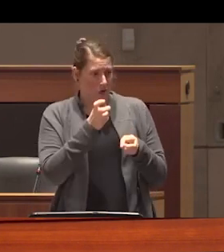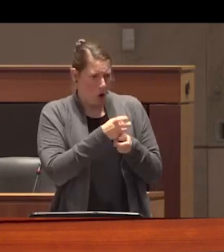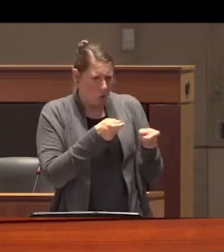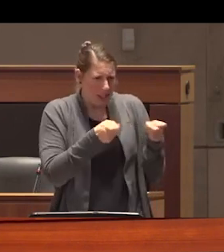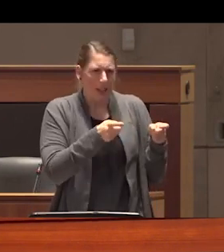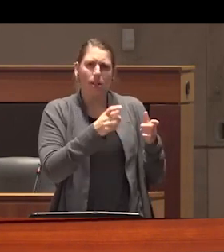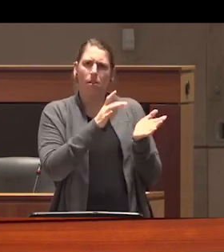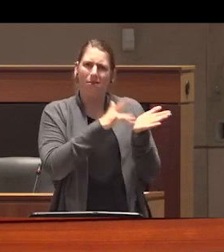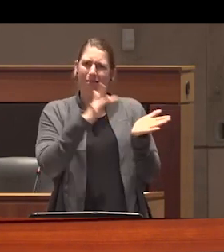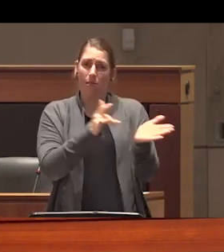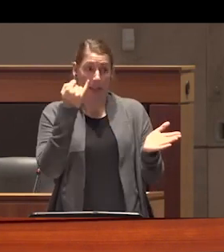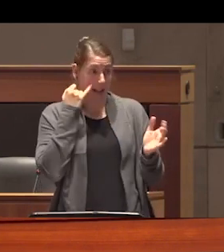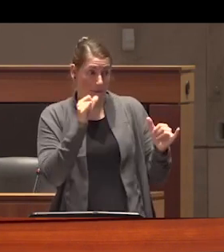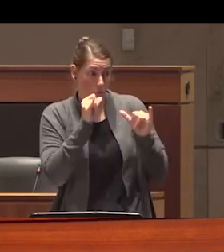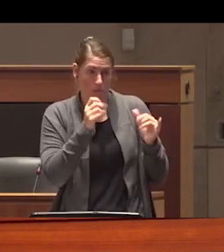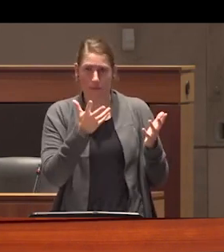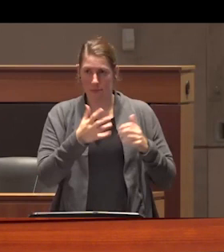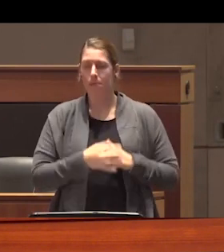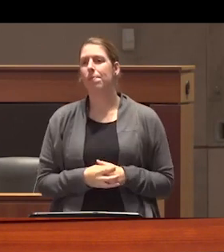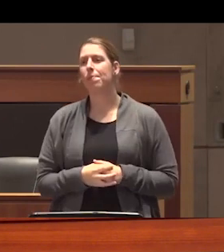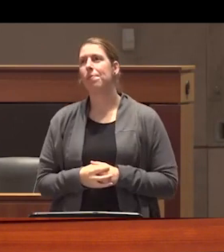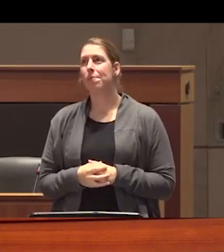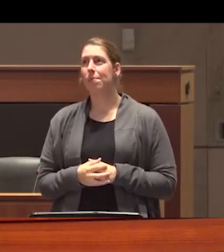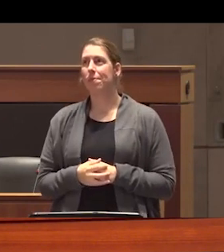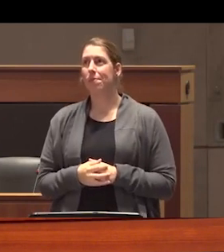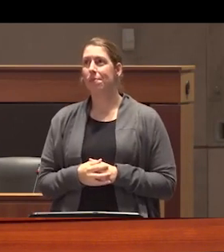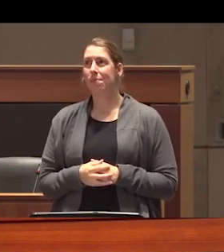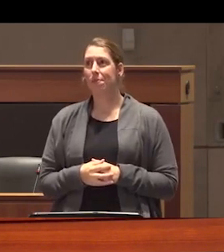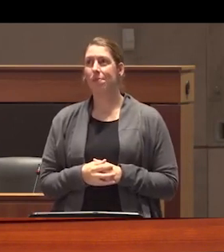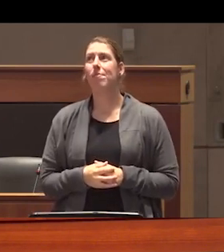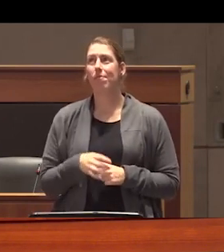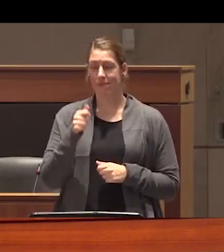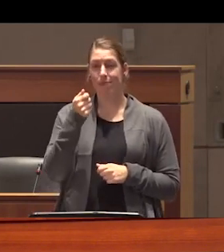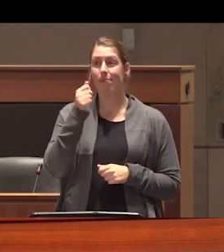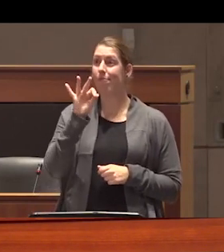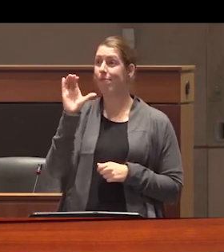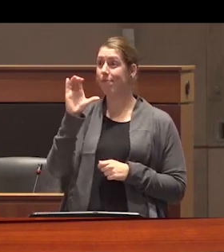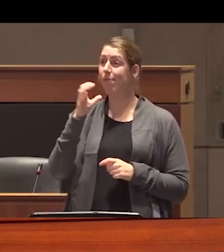profit from when they were intoxicated what's more by the 19th century white working-class